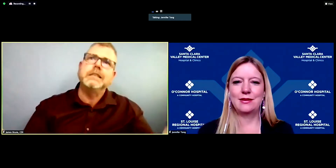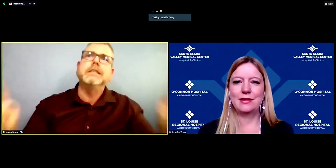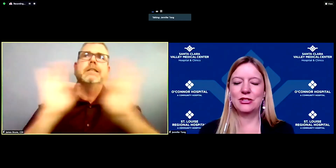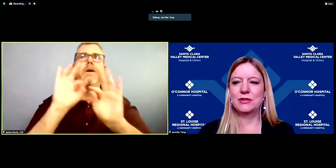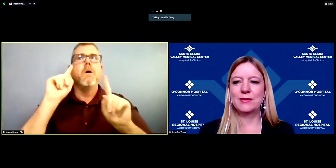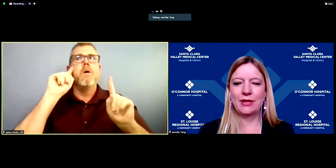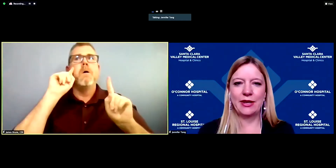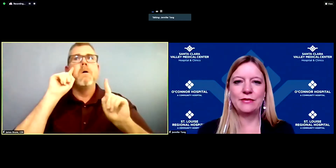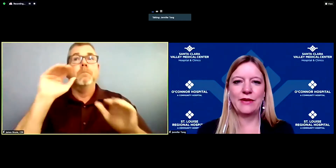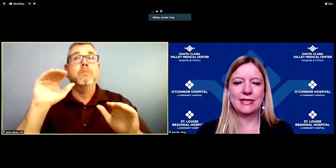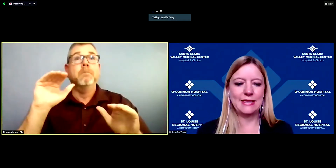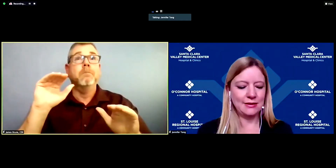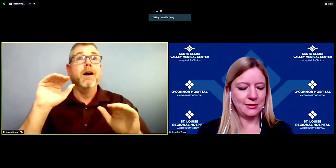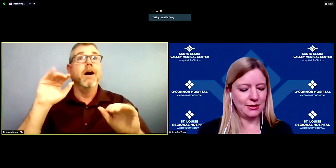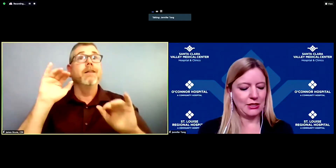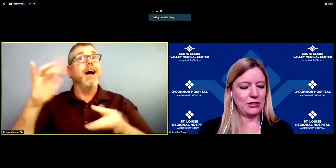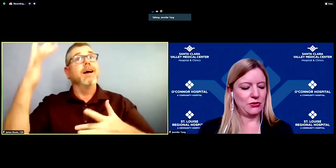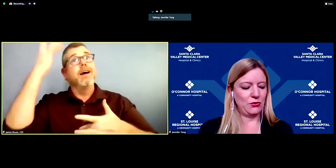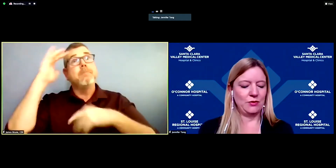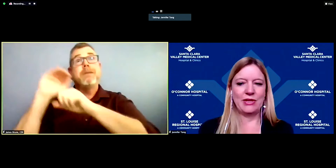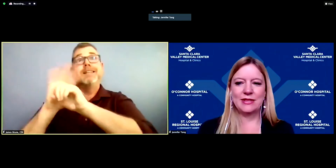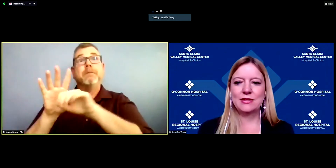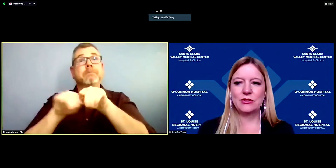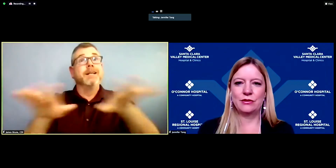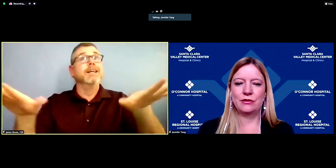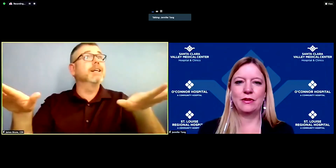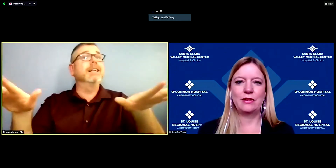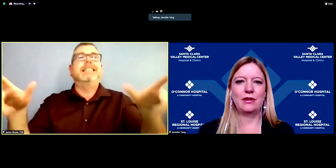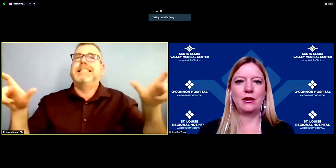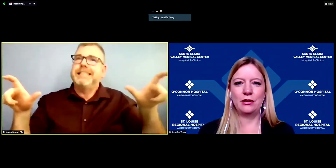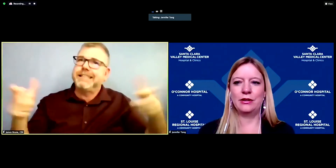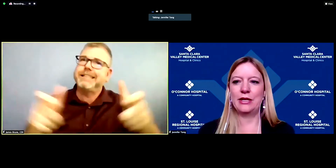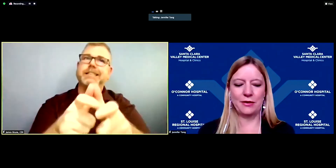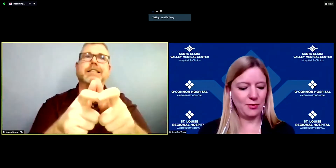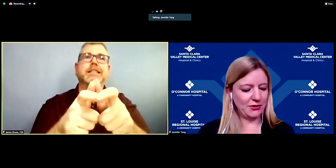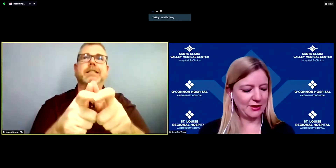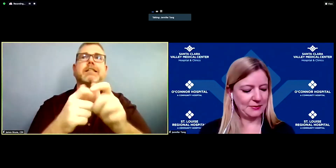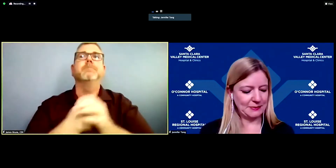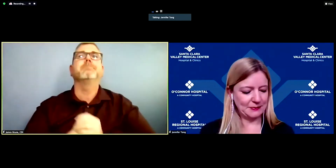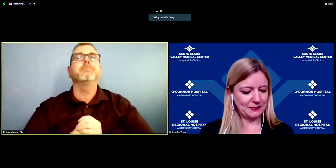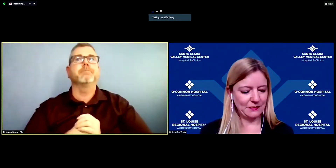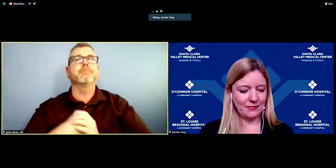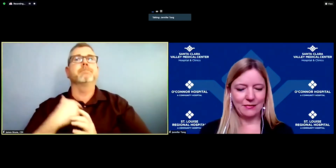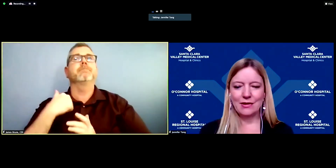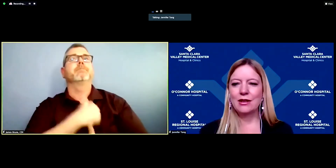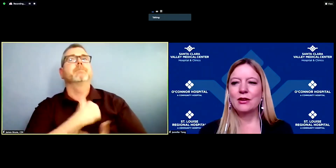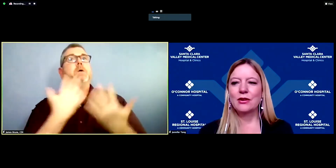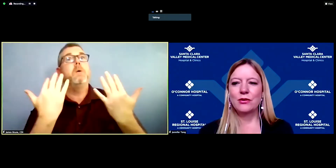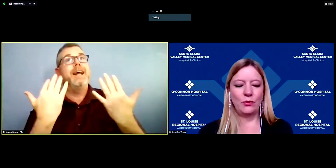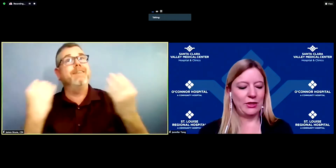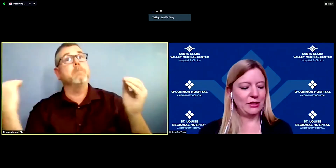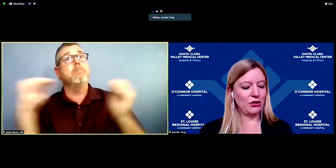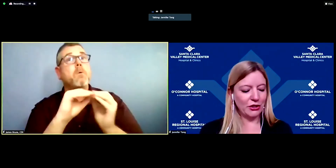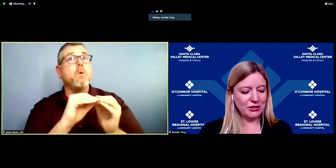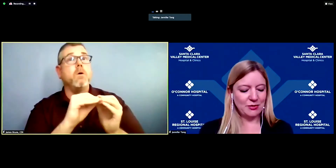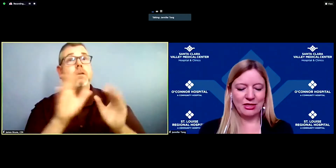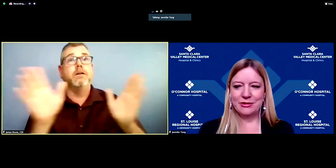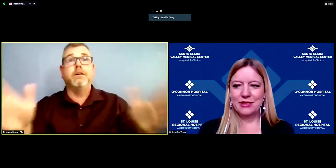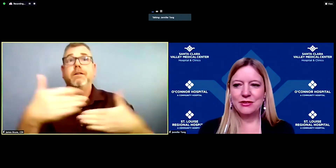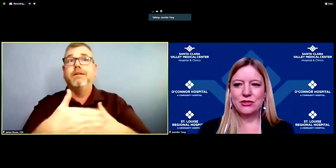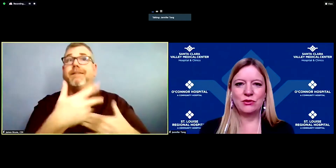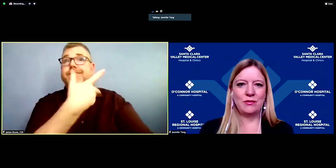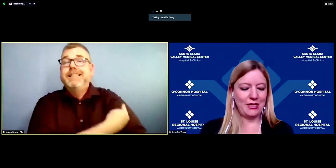additional supply of vaccine to best serve all in our community. We encourage the public to remain